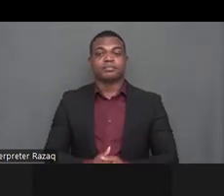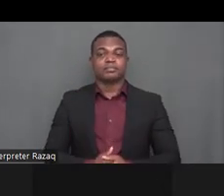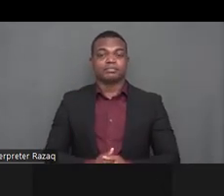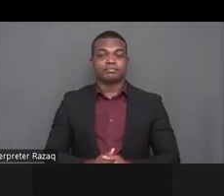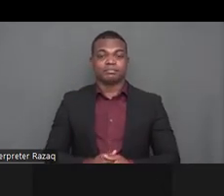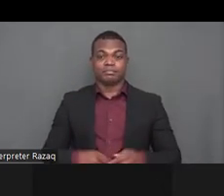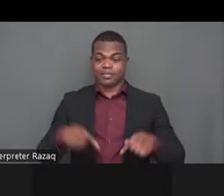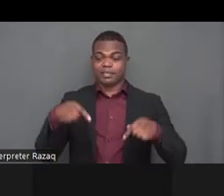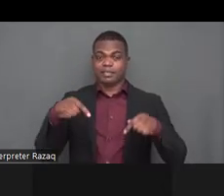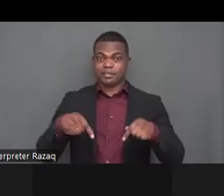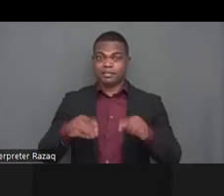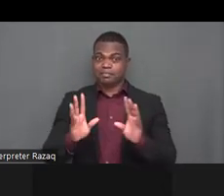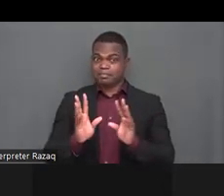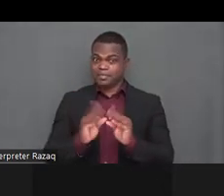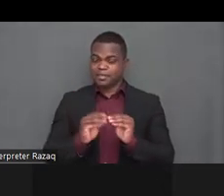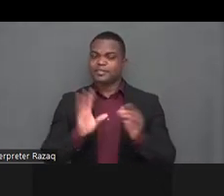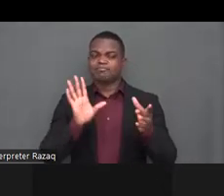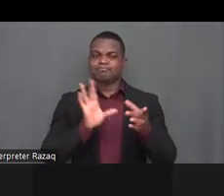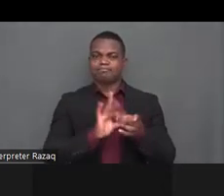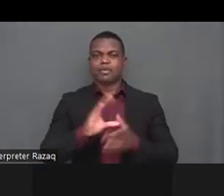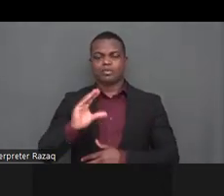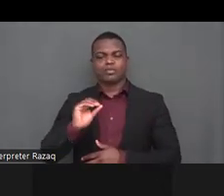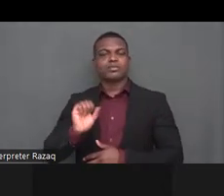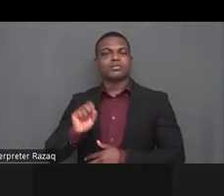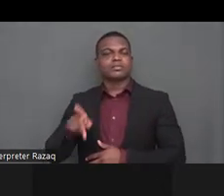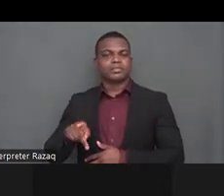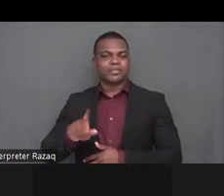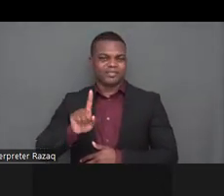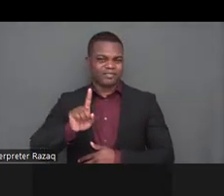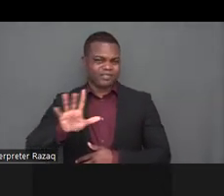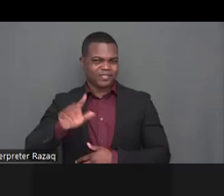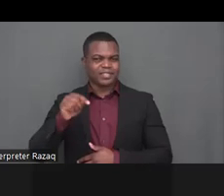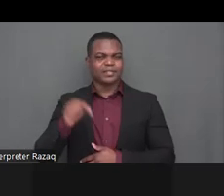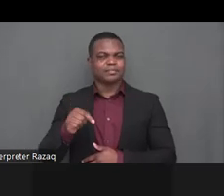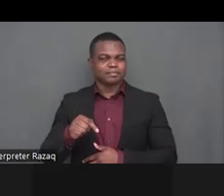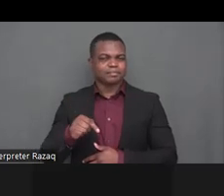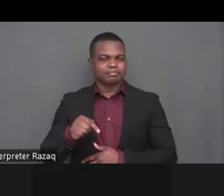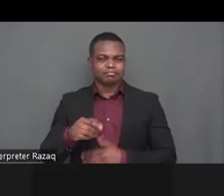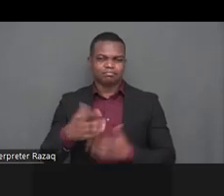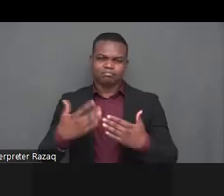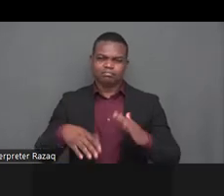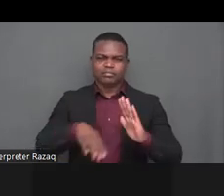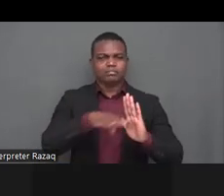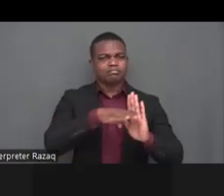and we have very packed and very interesting civil society forum this year and the first session is